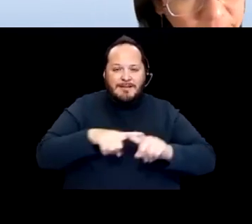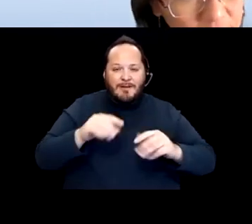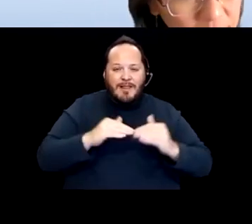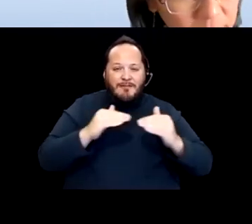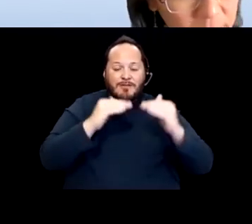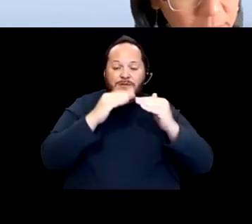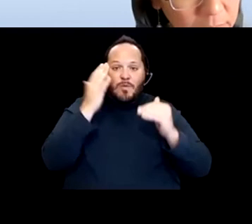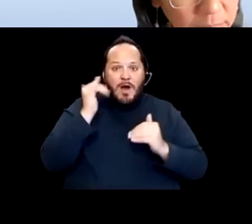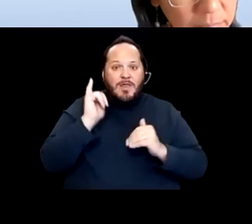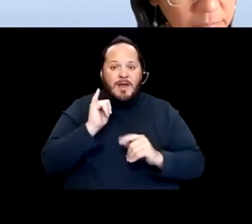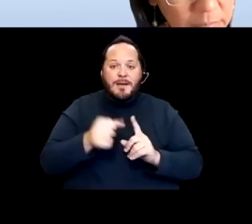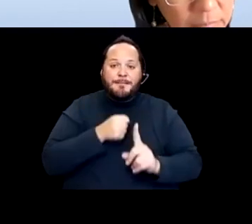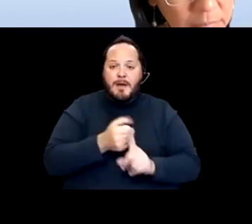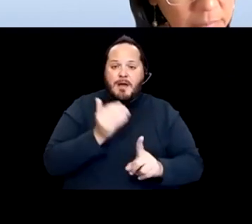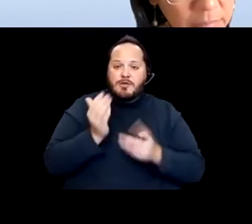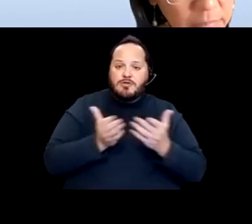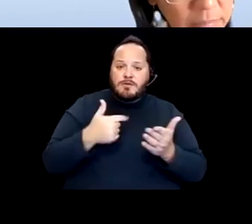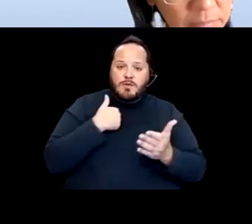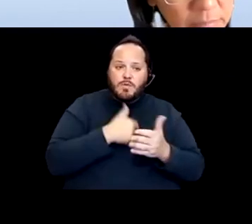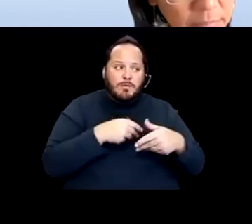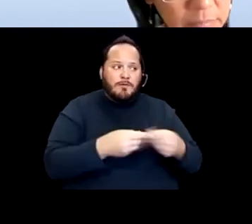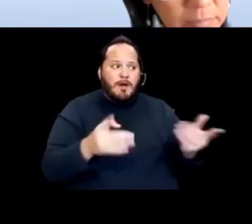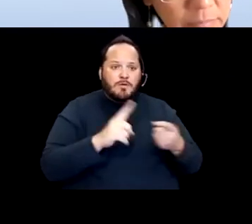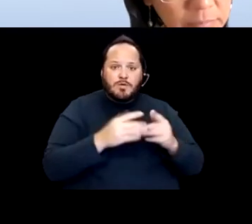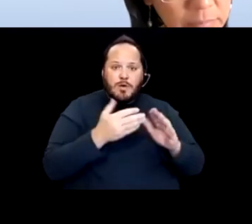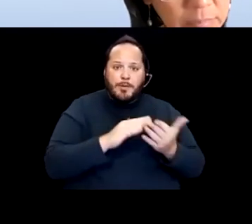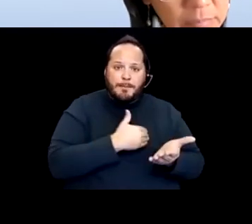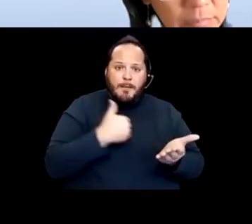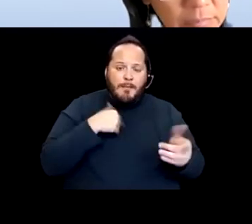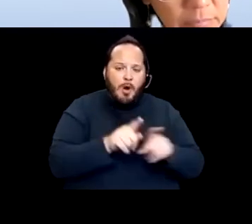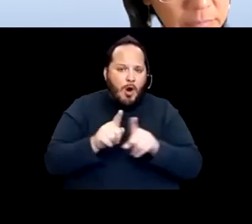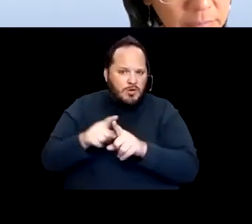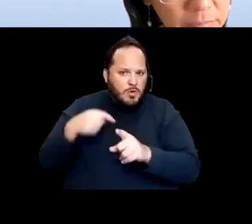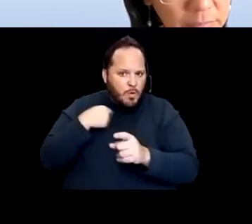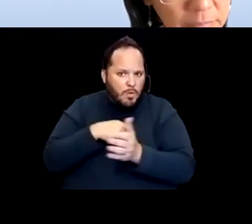that we provide to community members, but because we're required to also have our staff